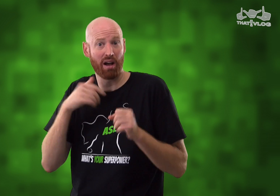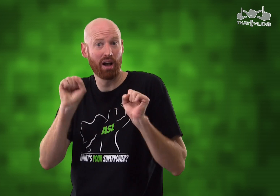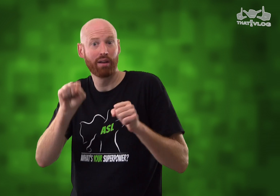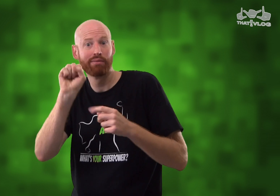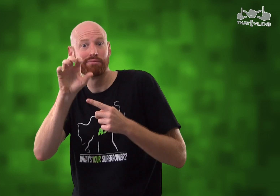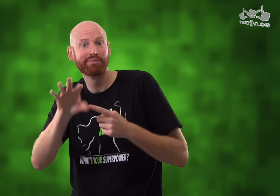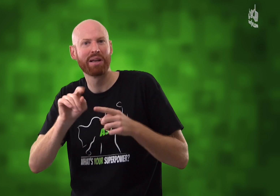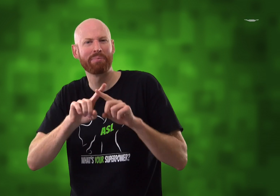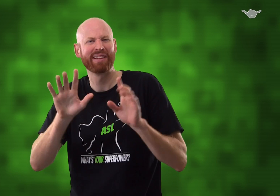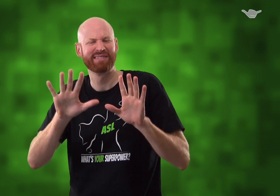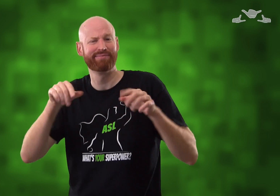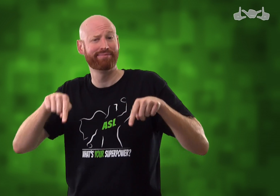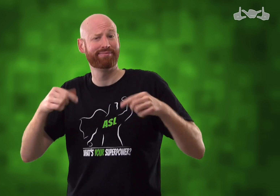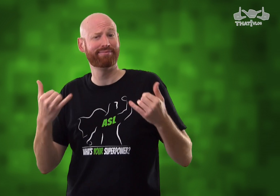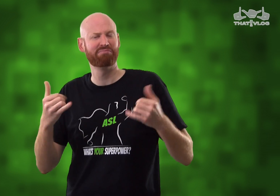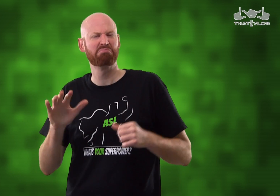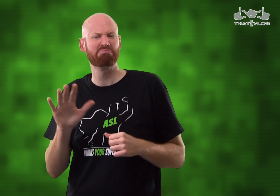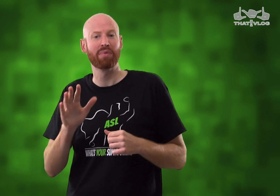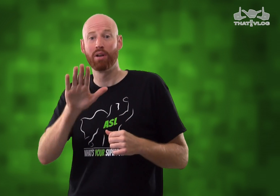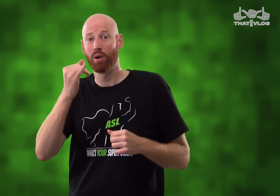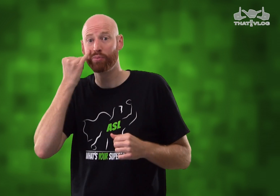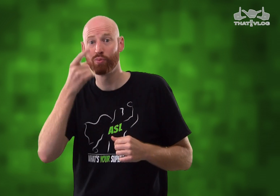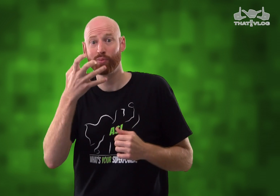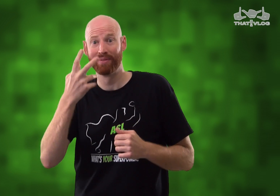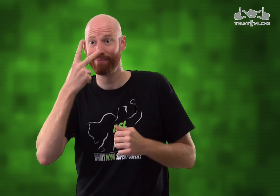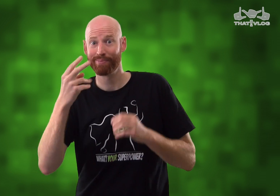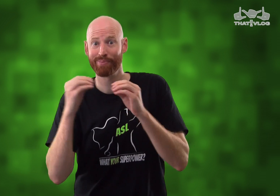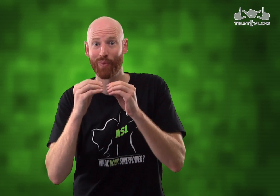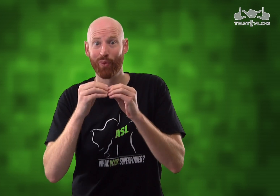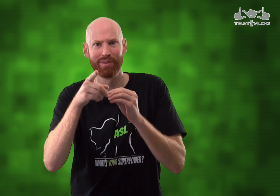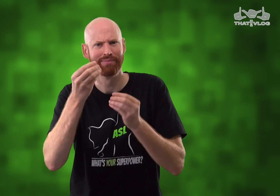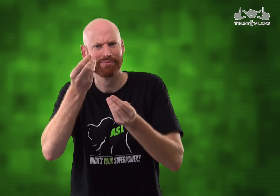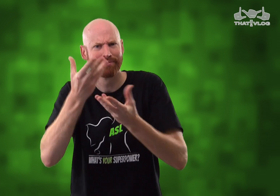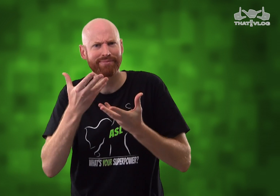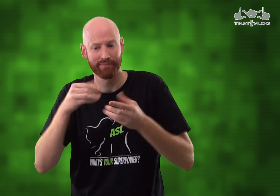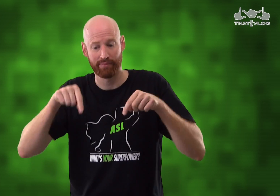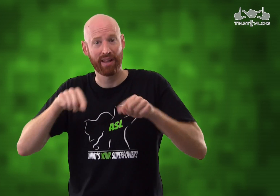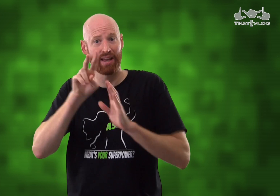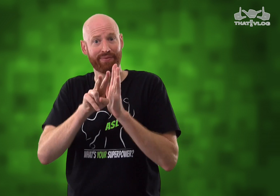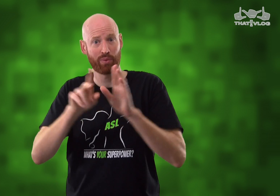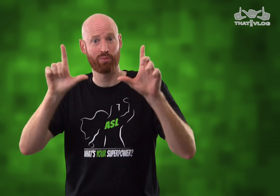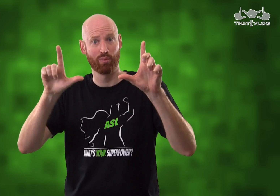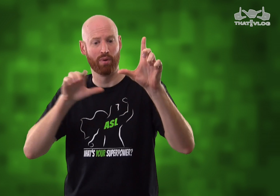really cool and amazing but I think that's enough for today. If you'd like to see more of those signs,